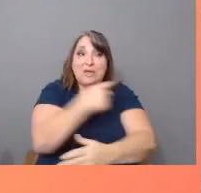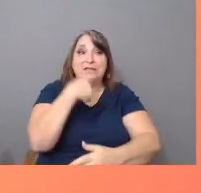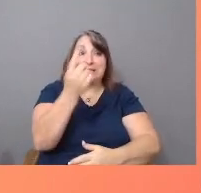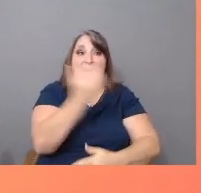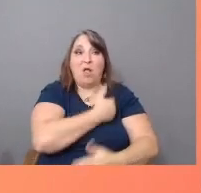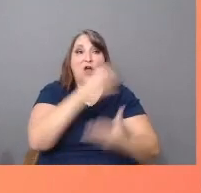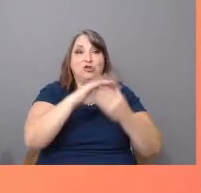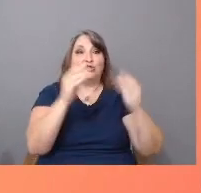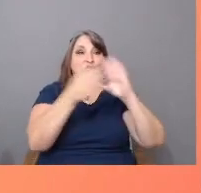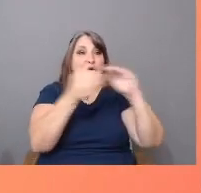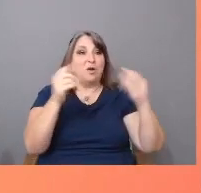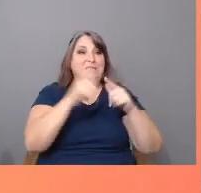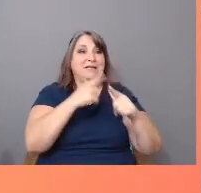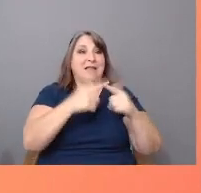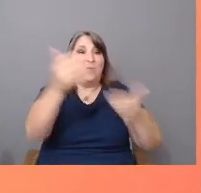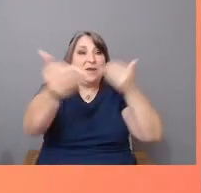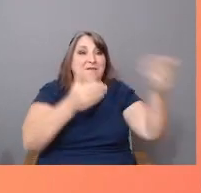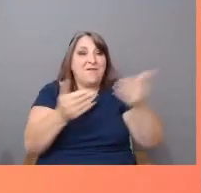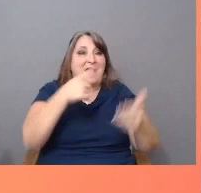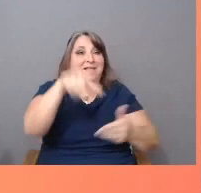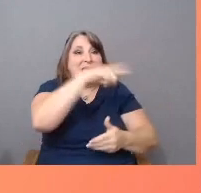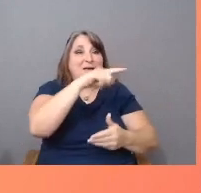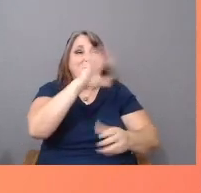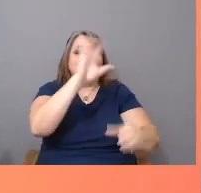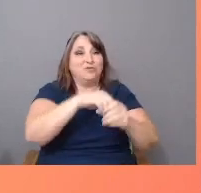then we invite them to the struggle with open arms,